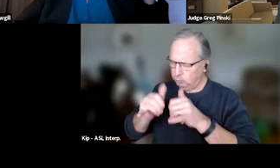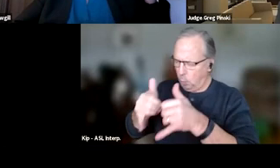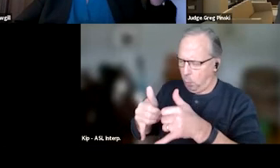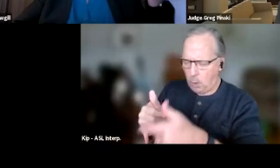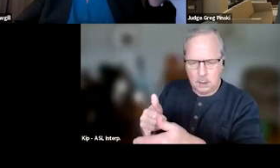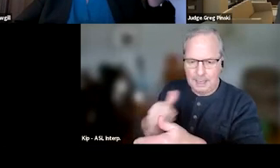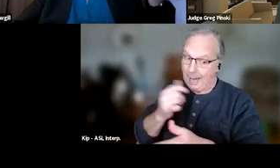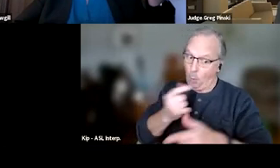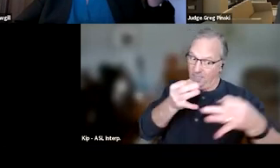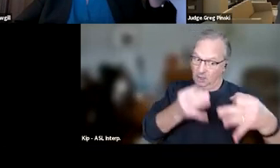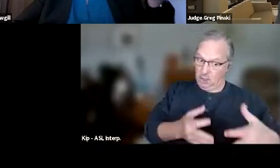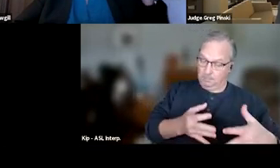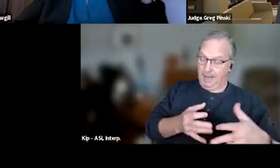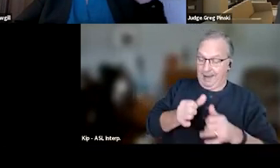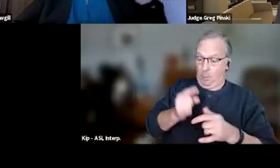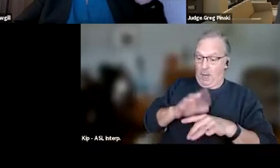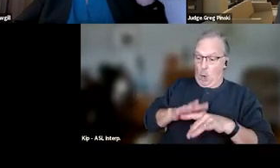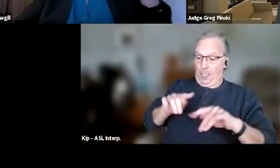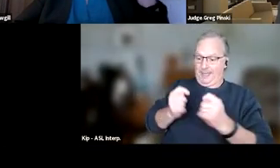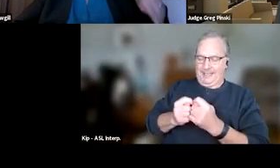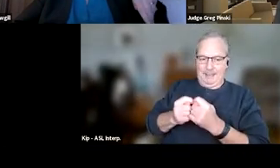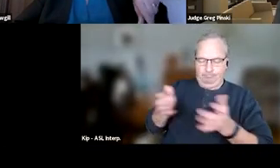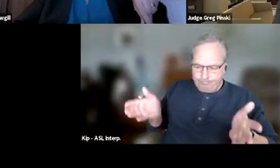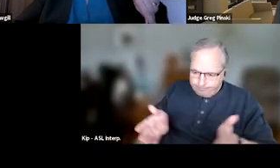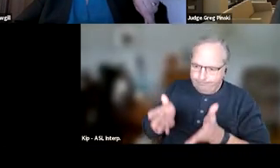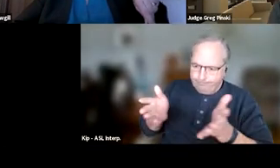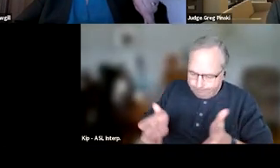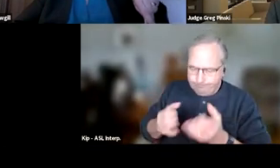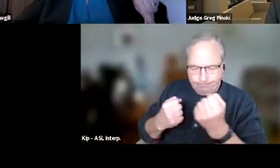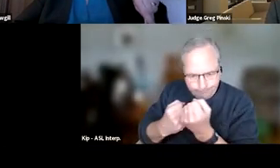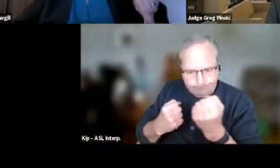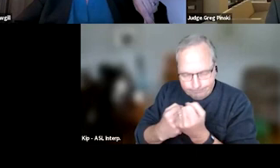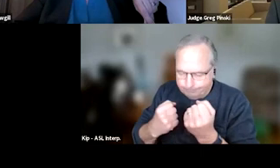but everyone on the team constantly reinforcing those positive behaviors that we wanna see.